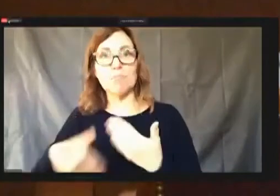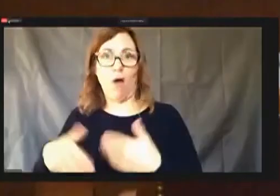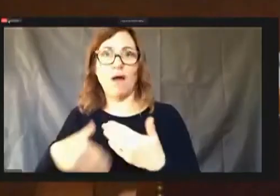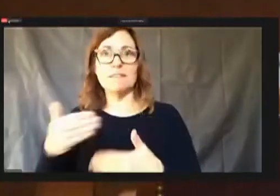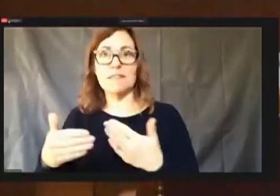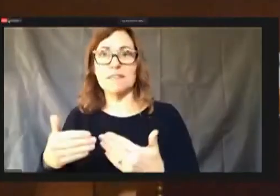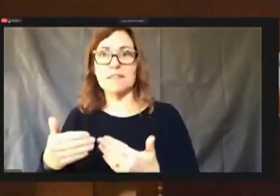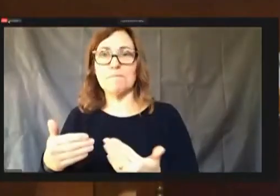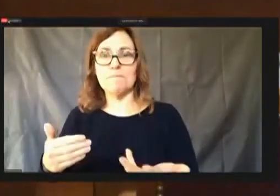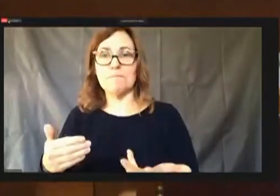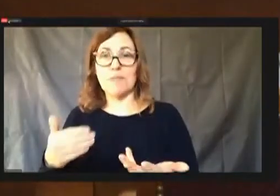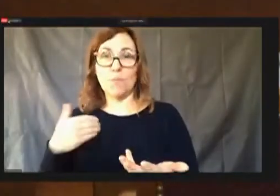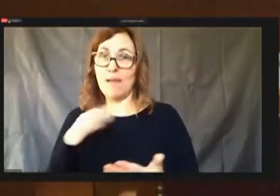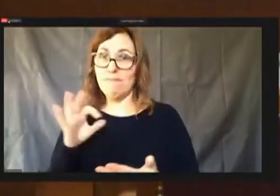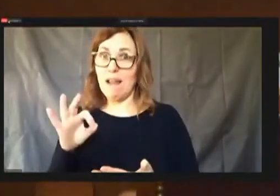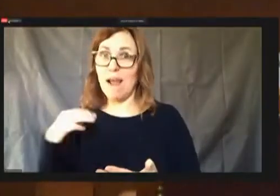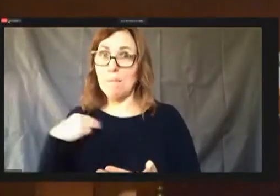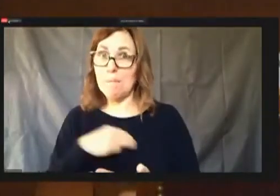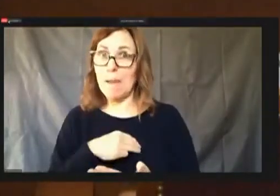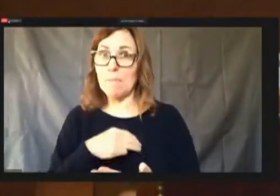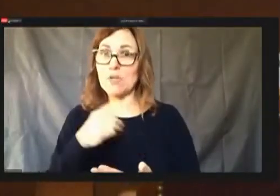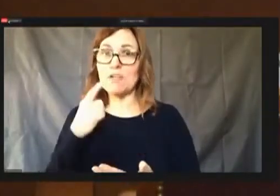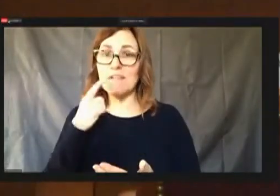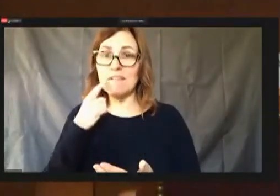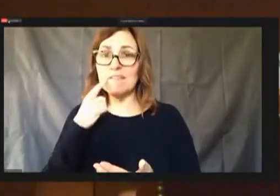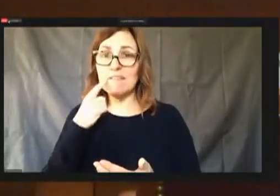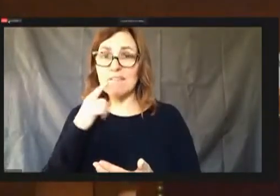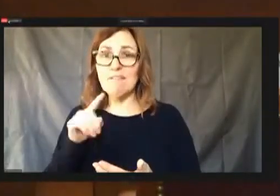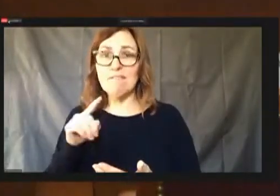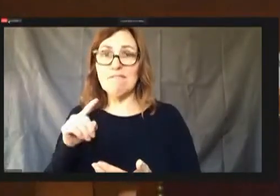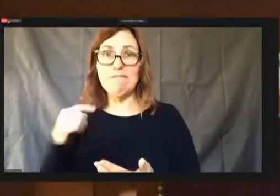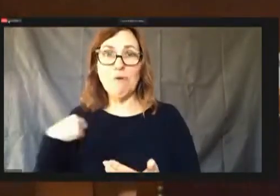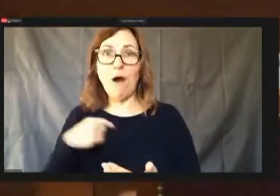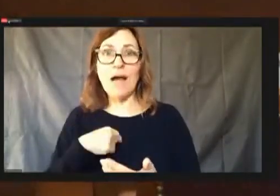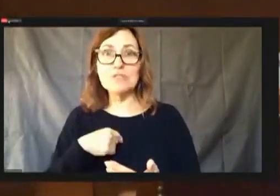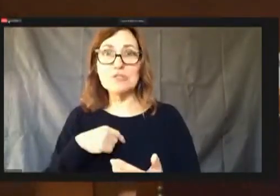for all of us that come to one accord on stuff is some is more difficult than people think.